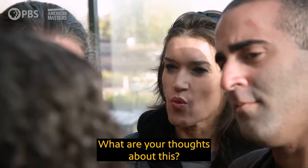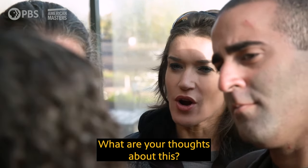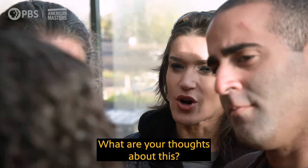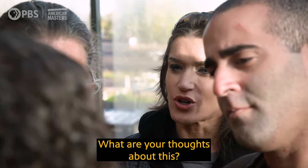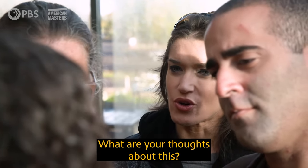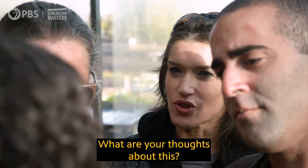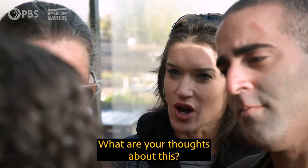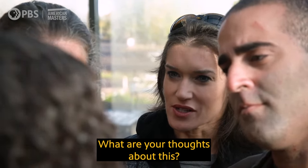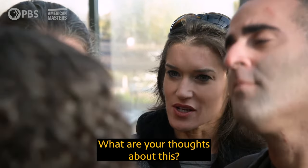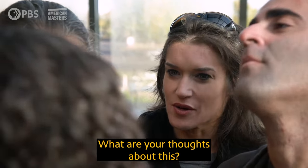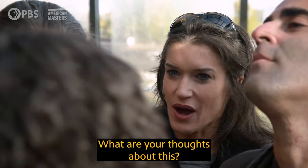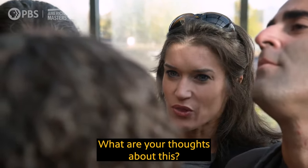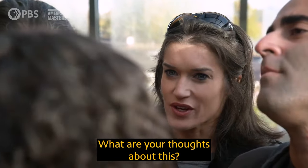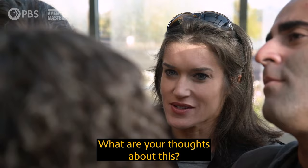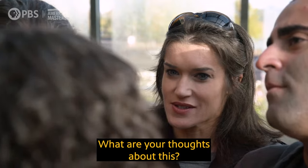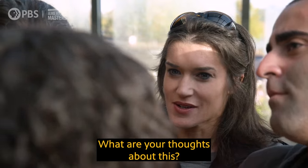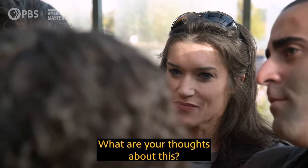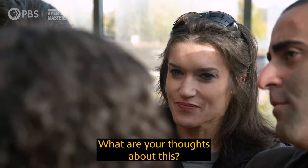What are your thoughts about this?